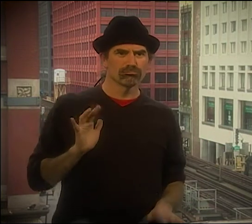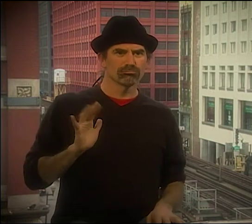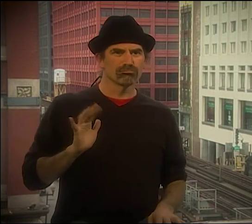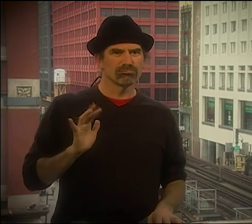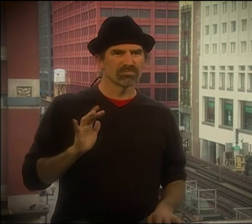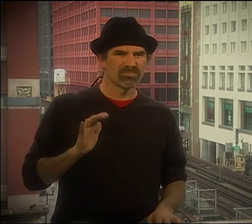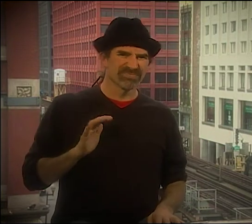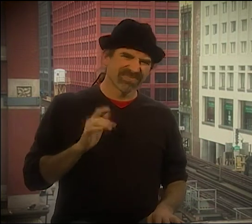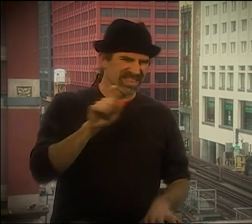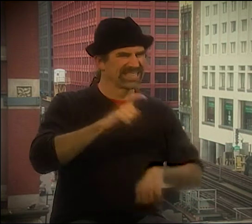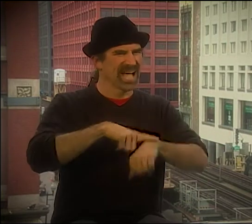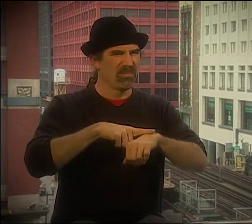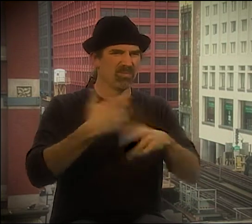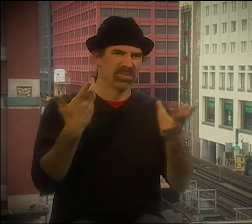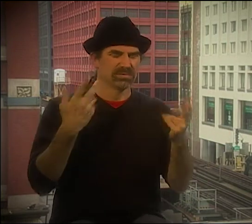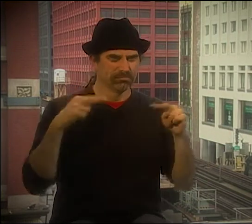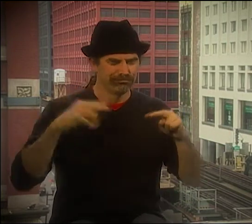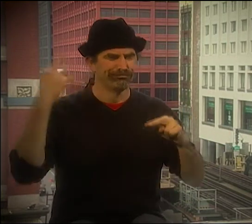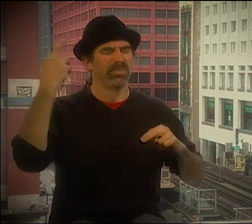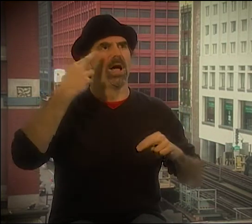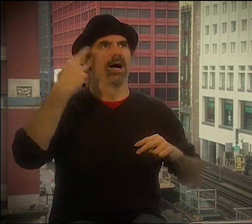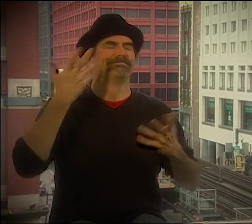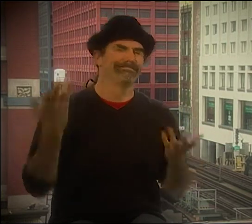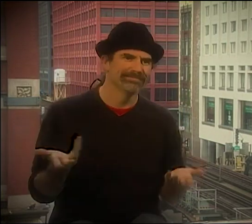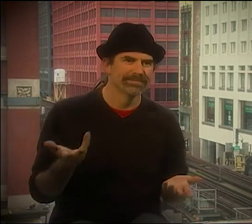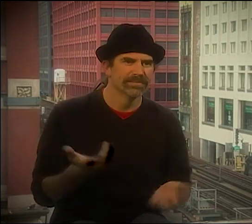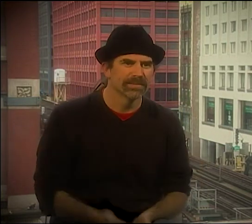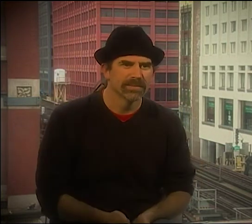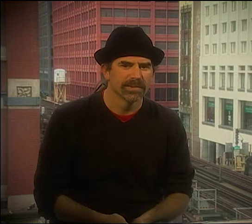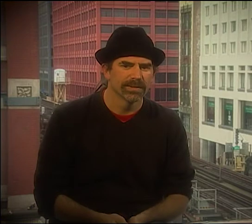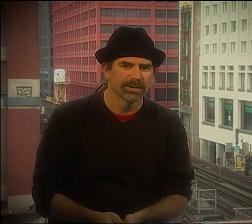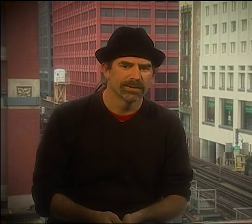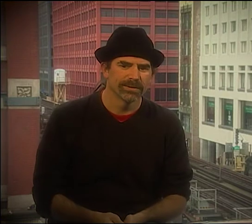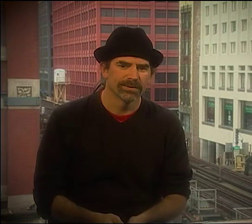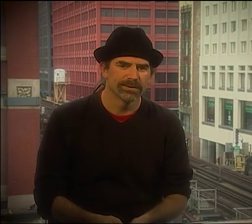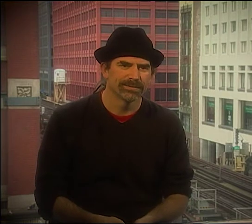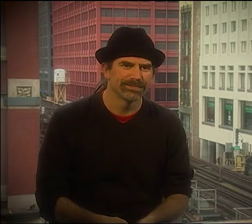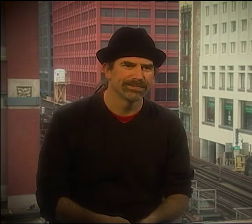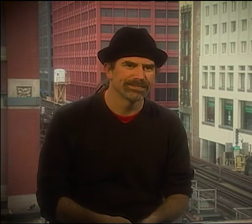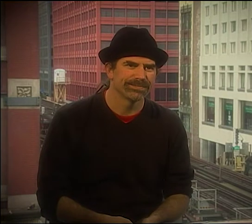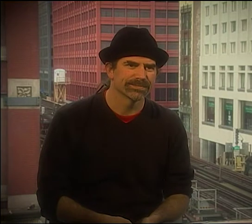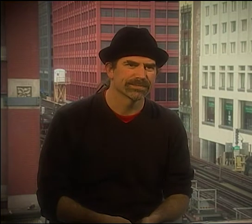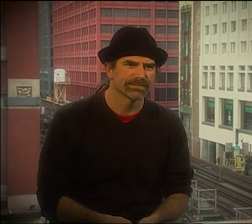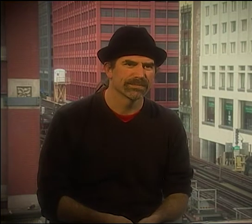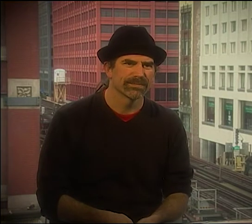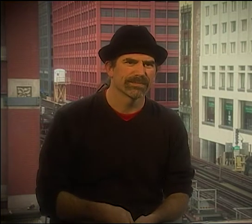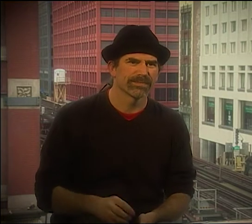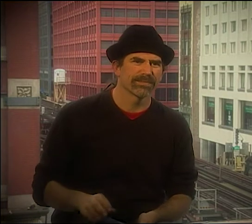JIM MOVED ON, DEBBIE MOVED ON, KENNY AND I MOVED ON. EVERYBODY SORT OF MOVED ON IN THEIR OWN WAY.